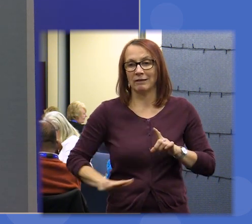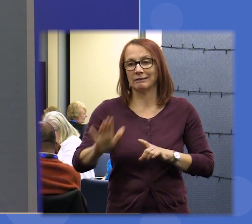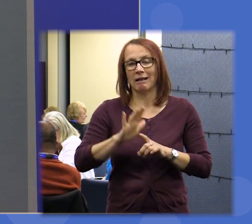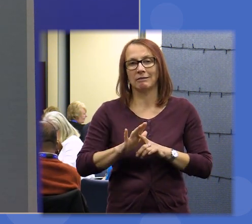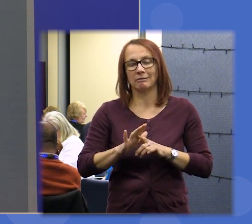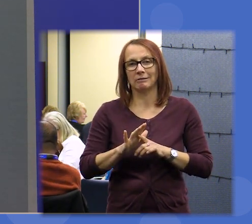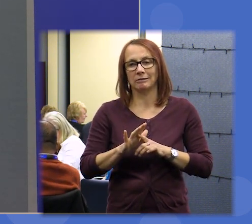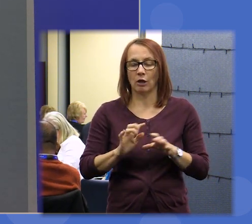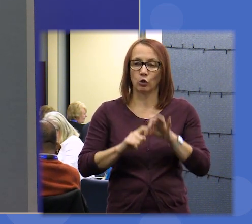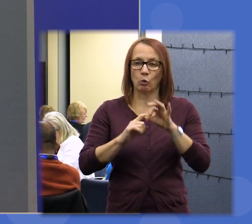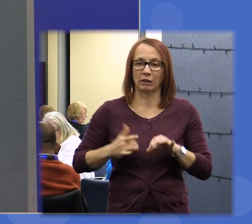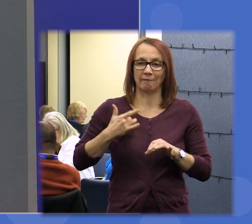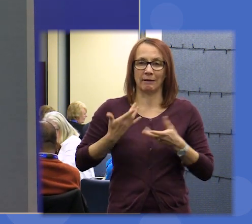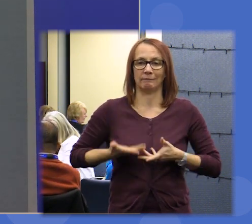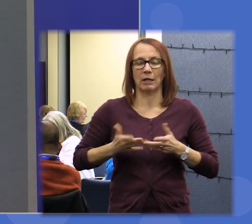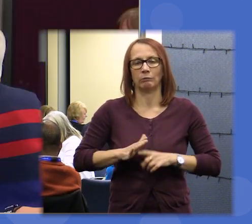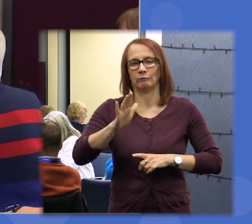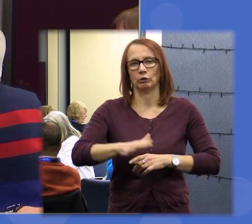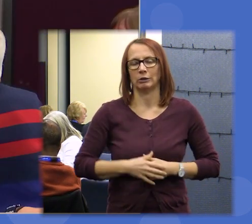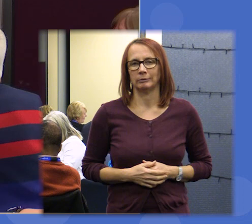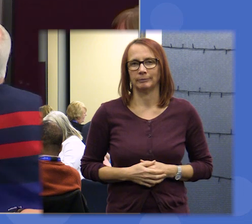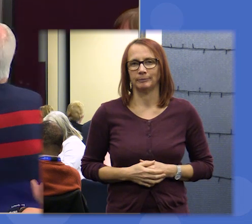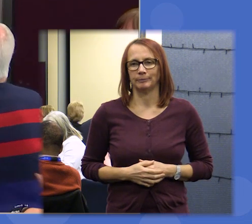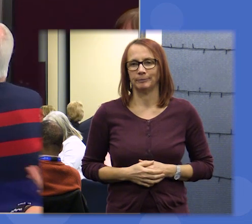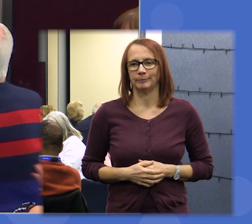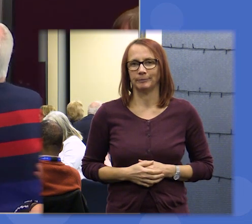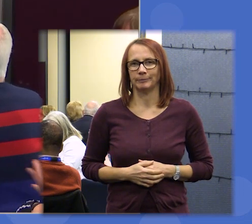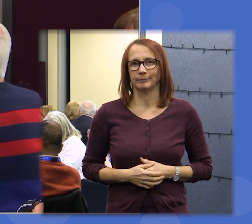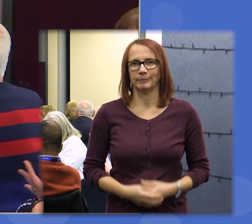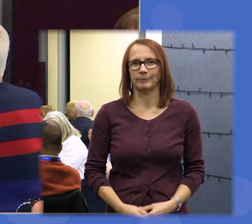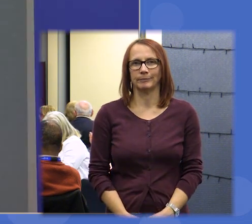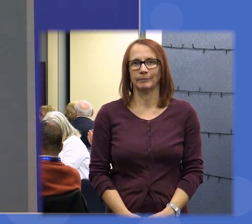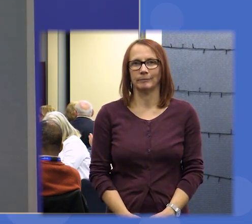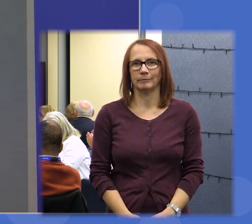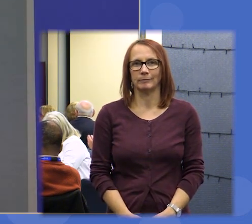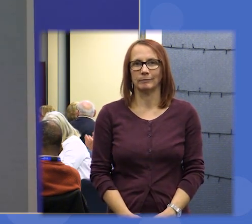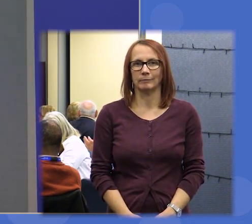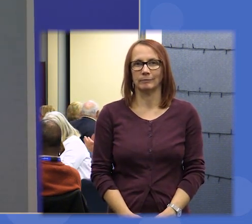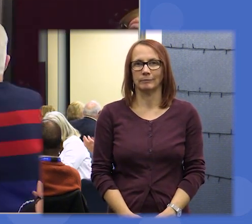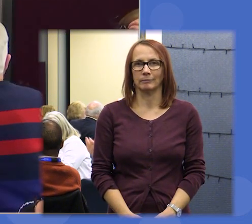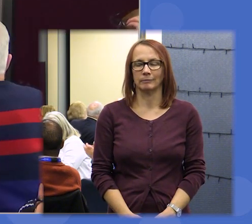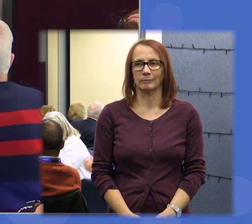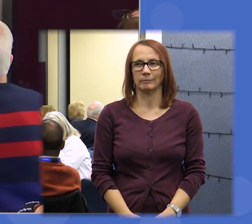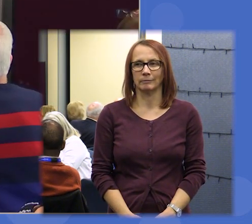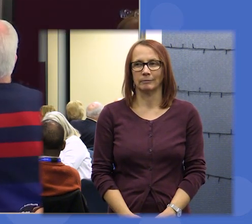everyone now and in the future all right Table six come on up please